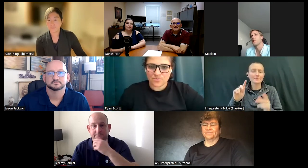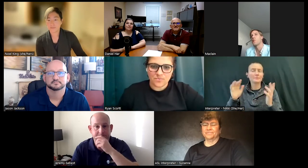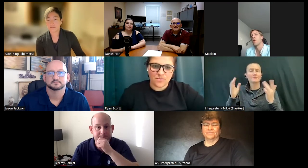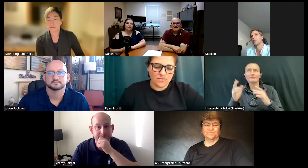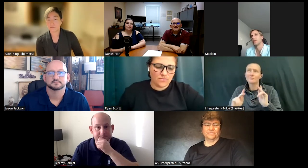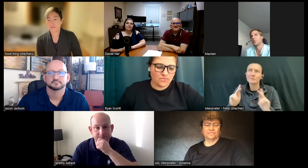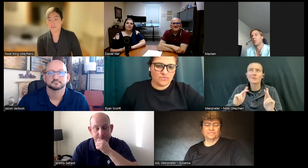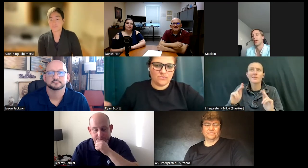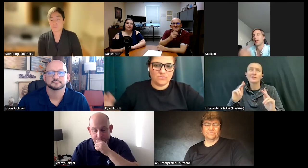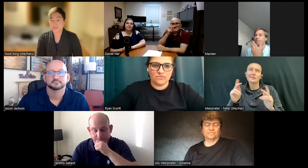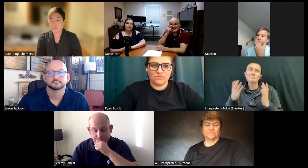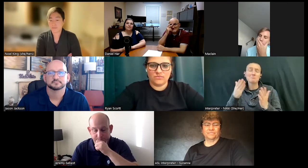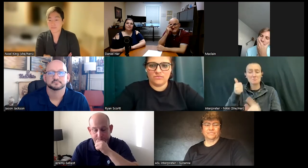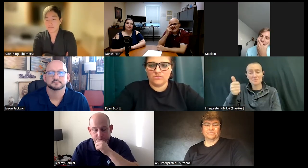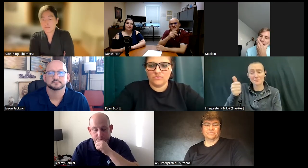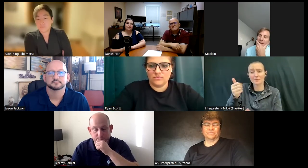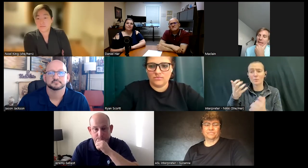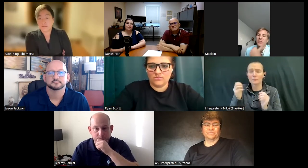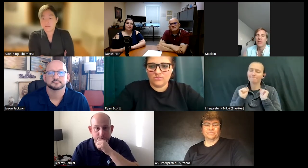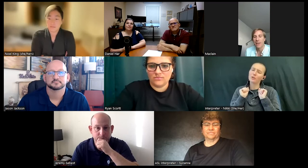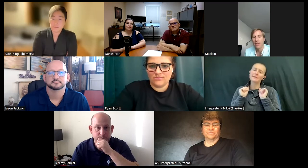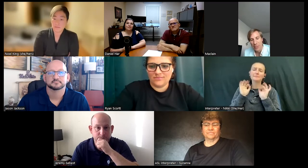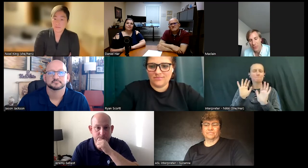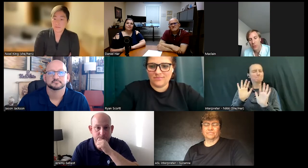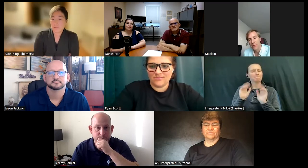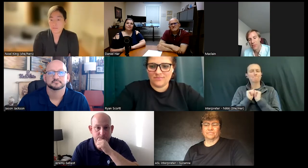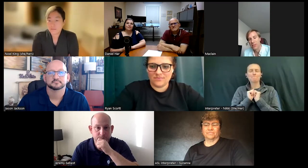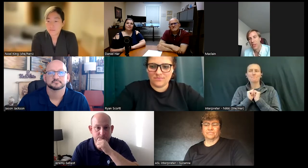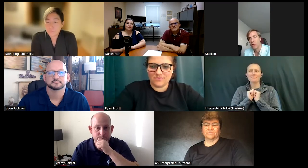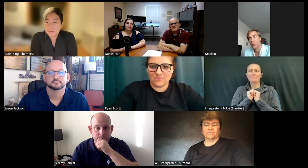who want what you can't let people obviously tell you